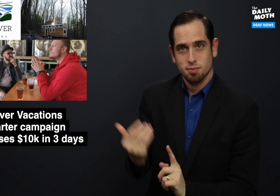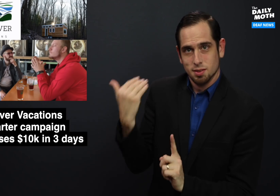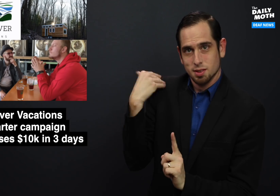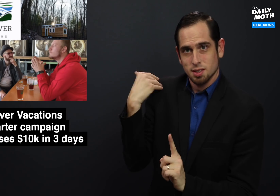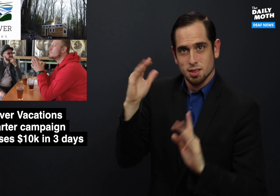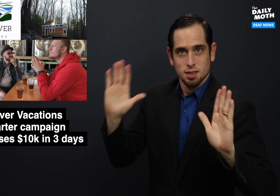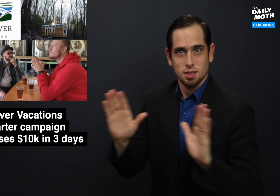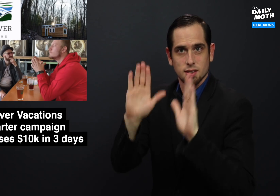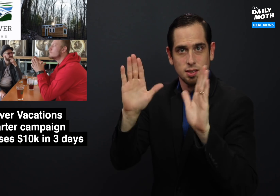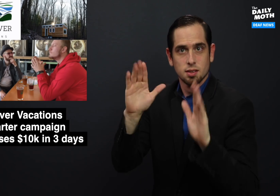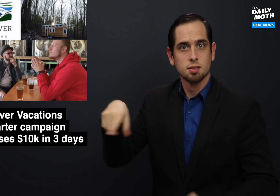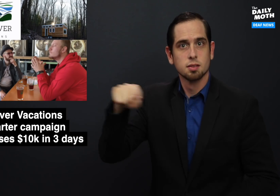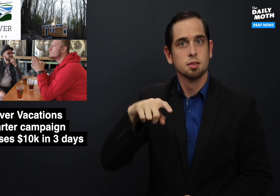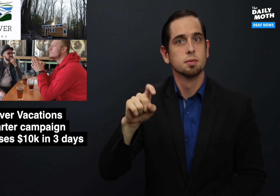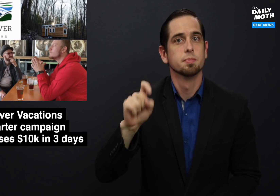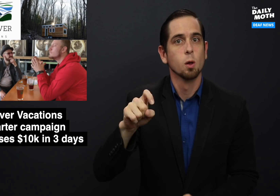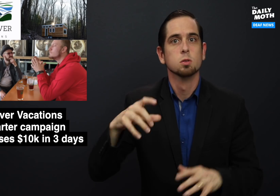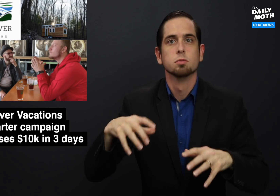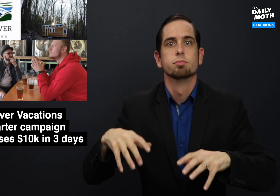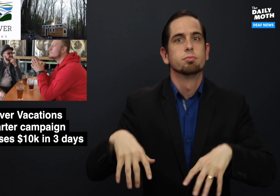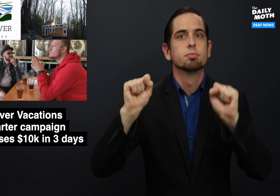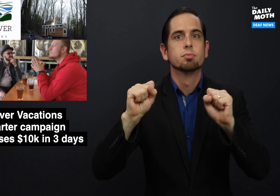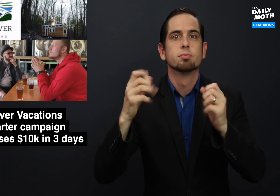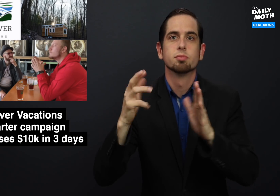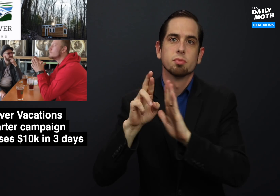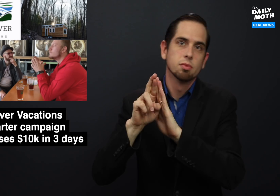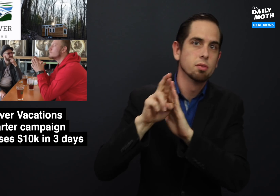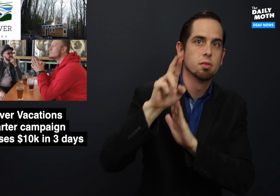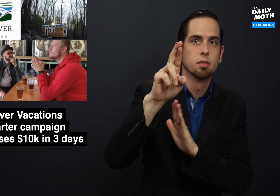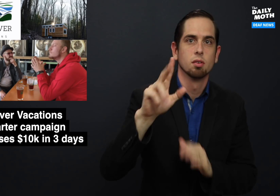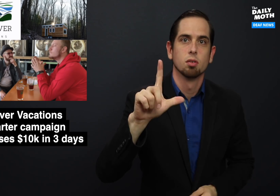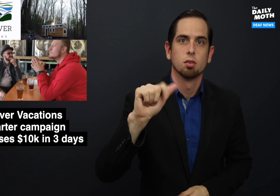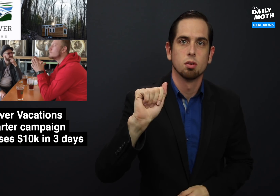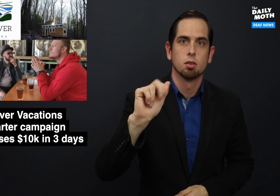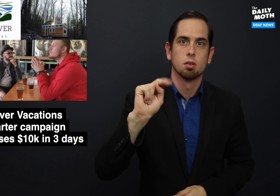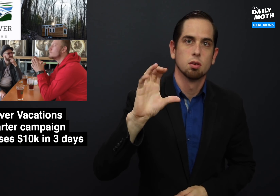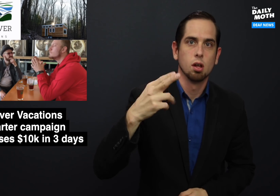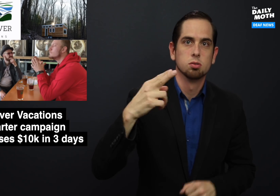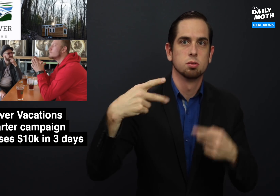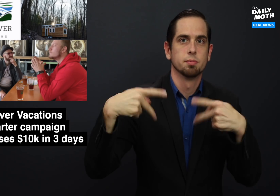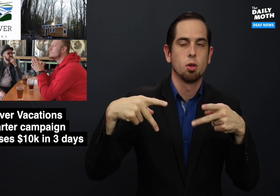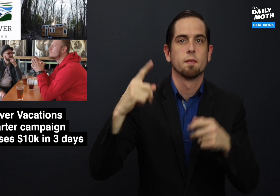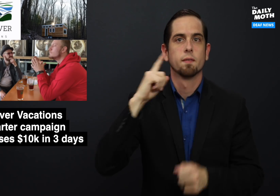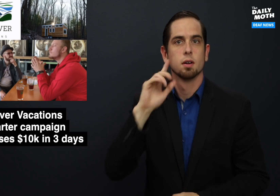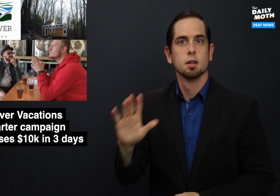On Sunday they were supposed to have a launch party for